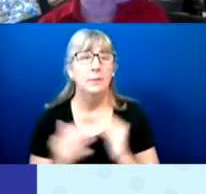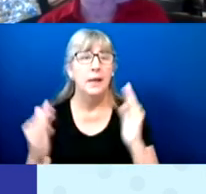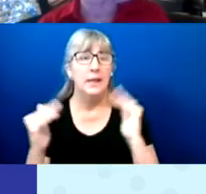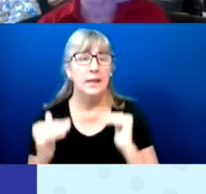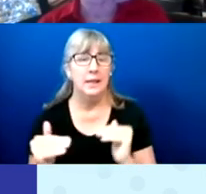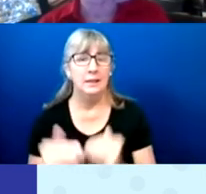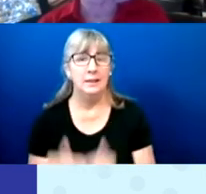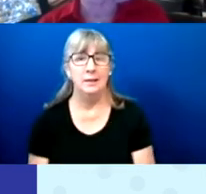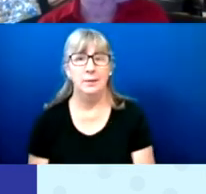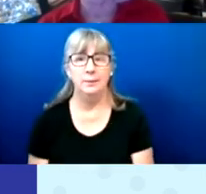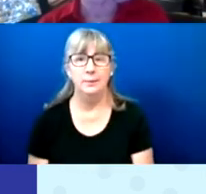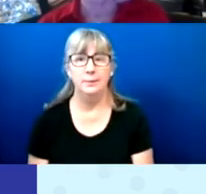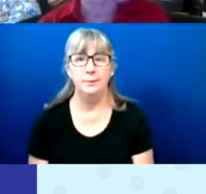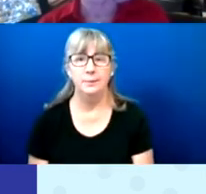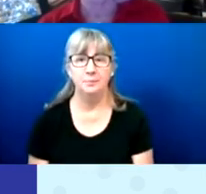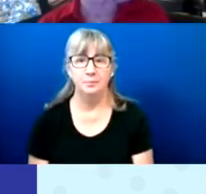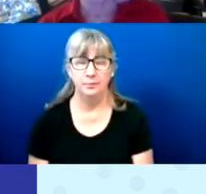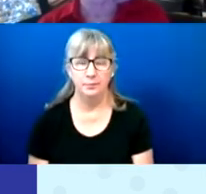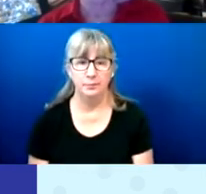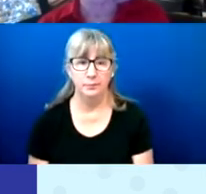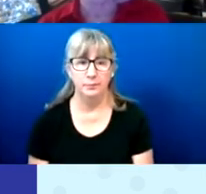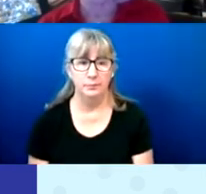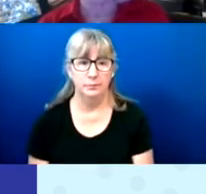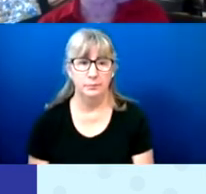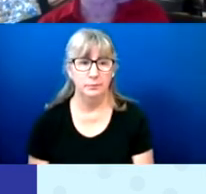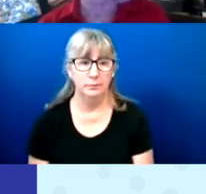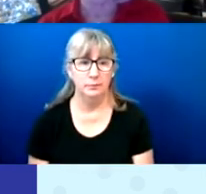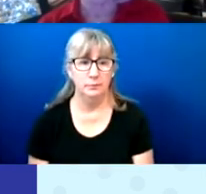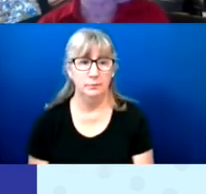Next slide, please.